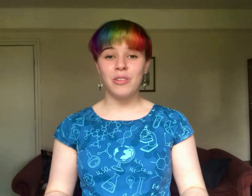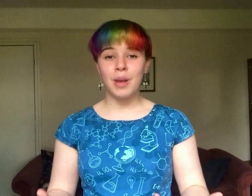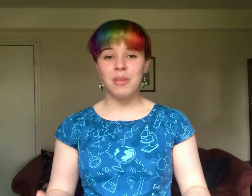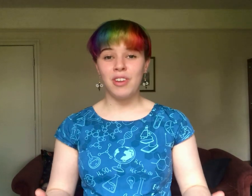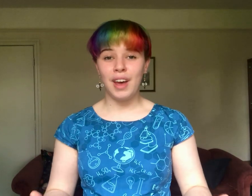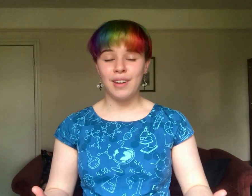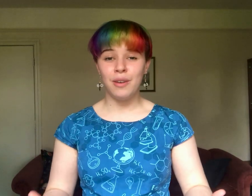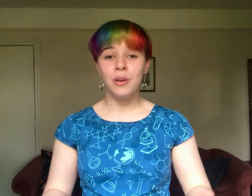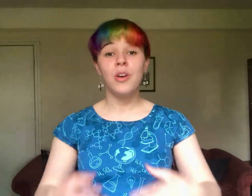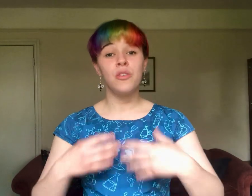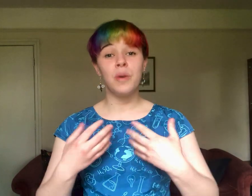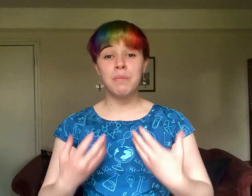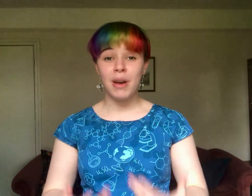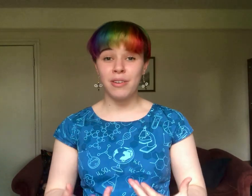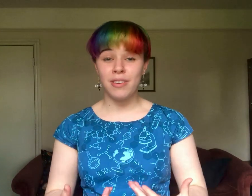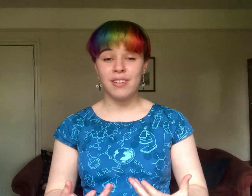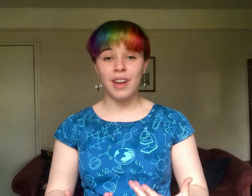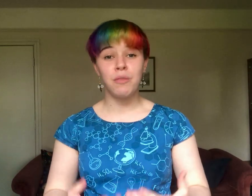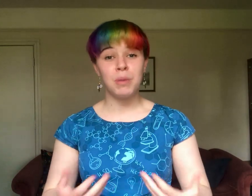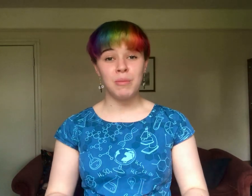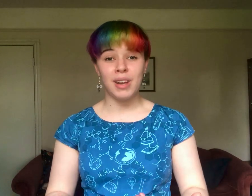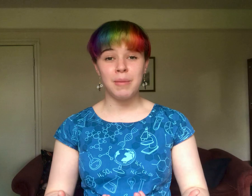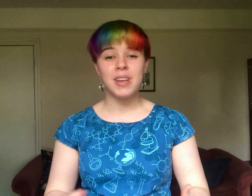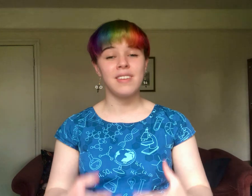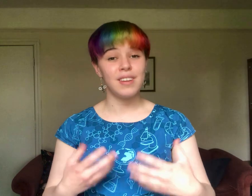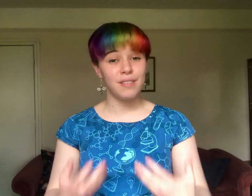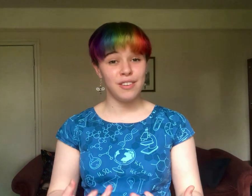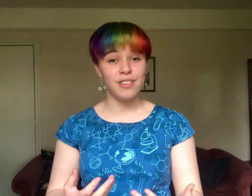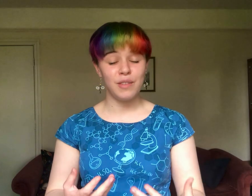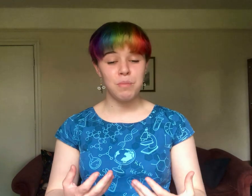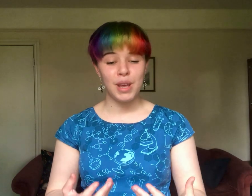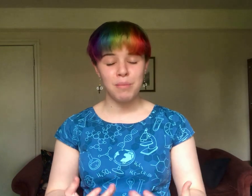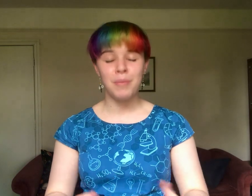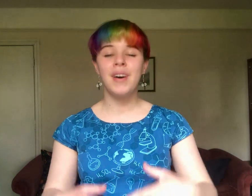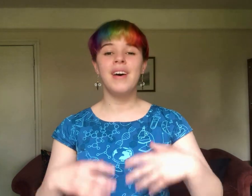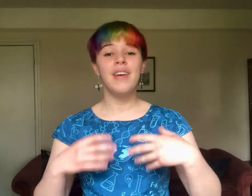to image the halo so we can better understand beam dynamics and the efficiency of the beam.